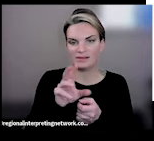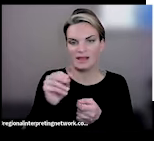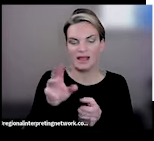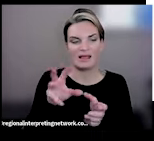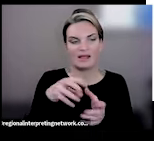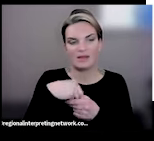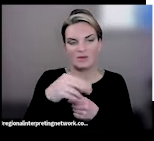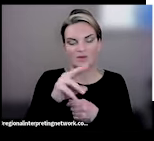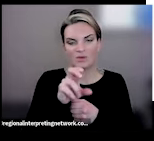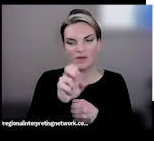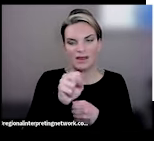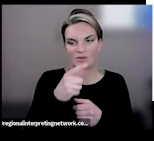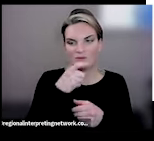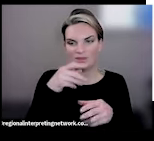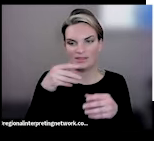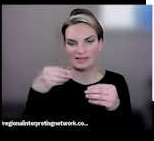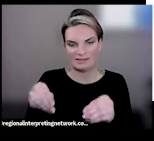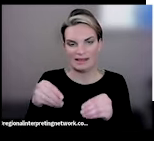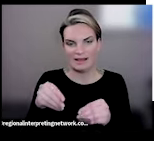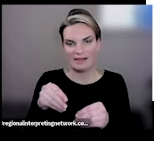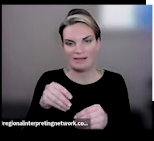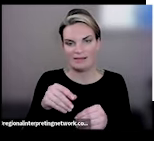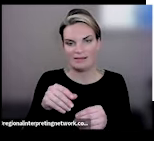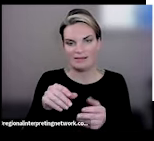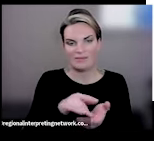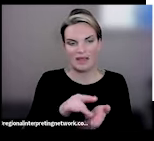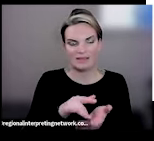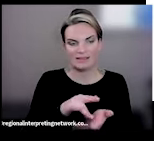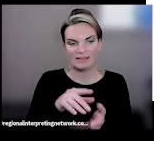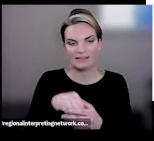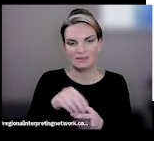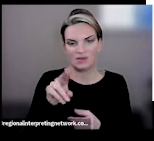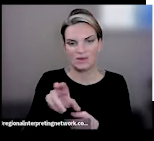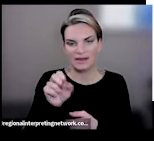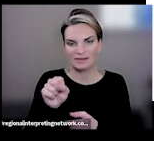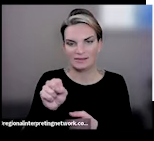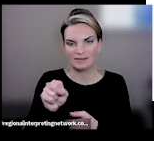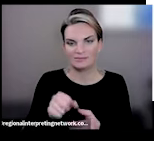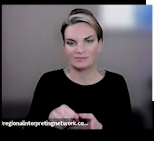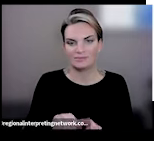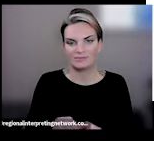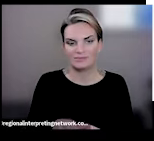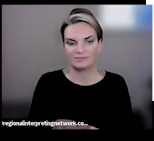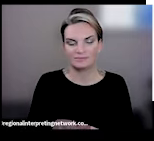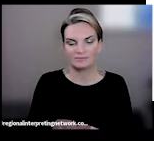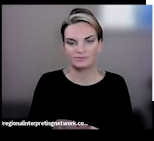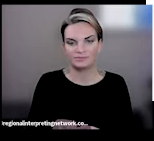US that are selling medical drugs within the US to US consumers, but they just do not have